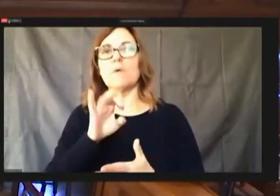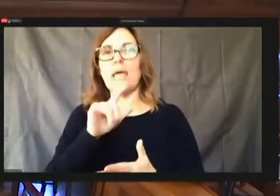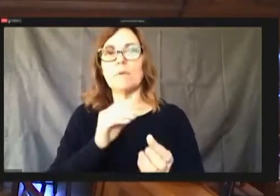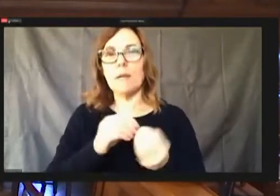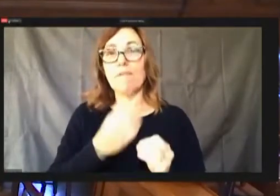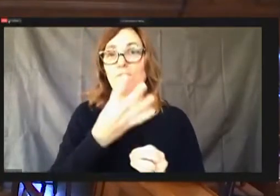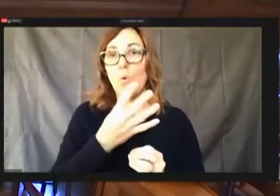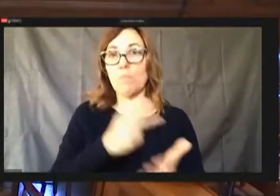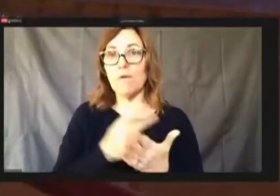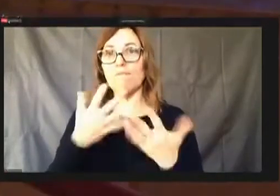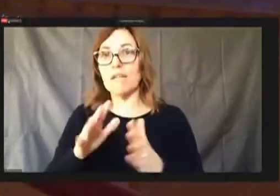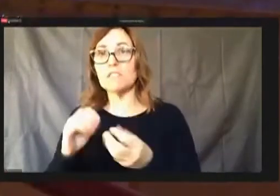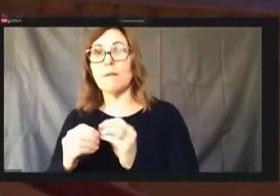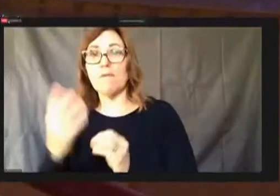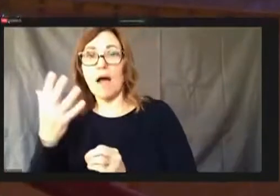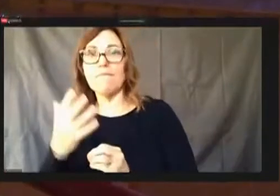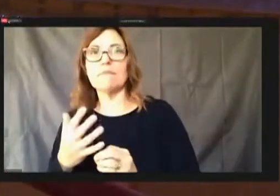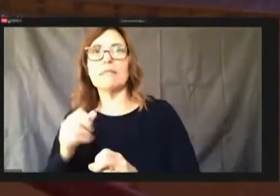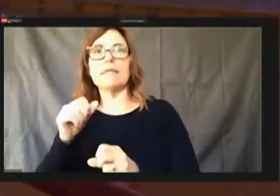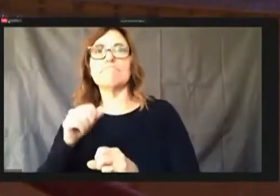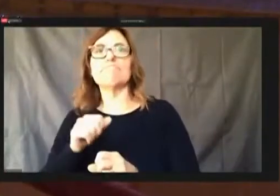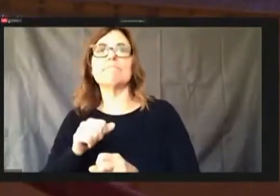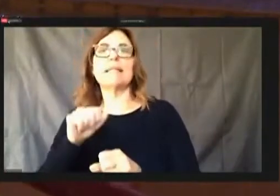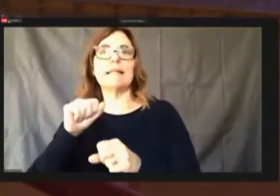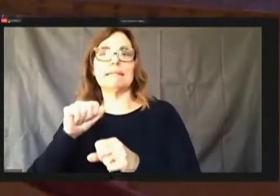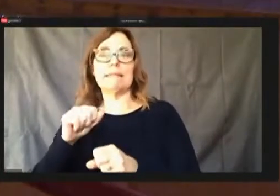Employer ownership Task Force moving somebody from paving.